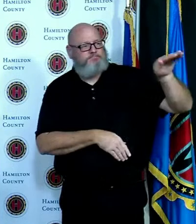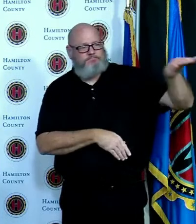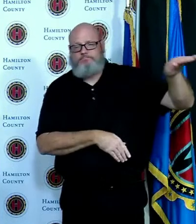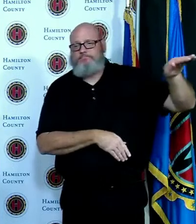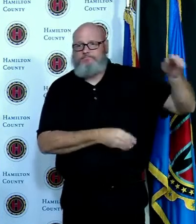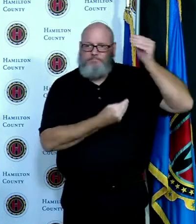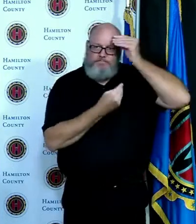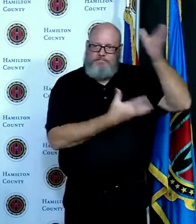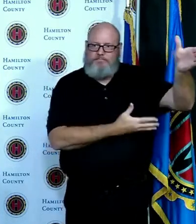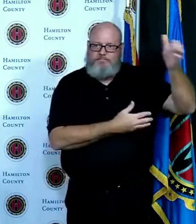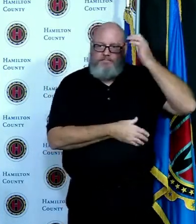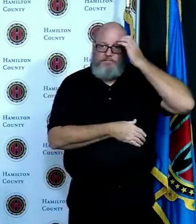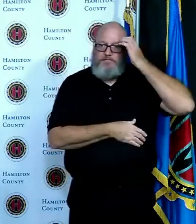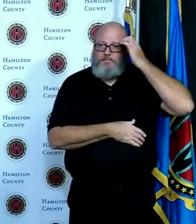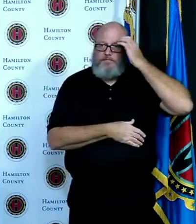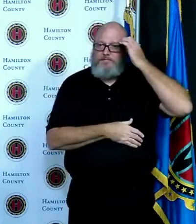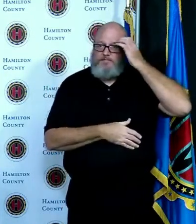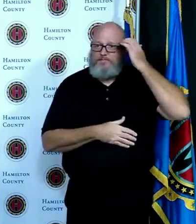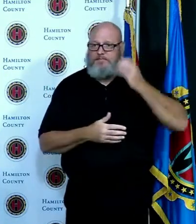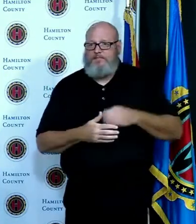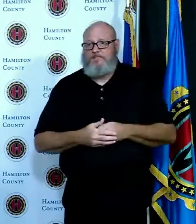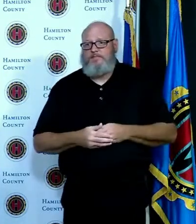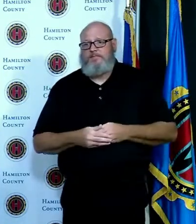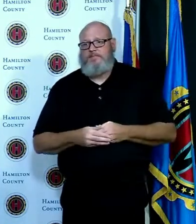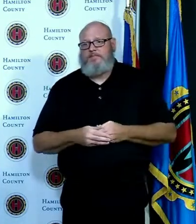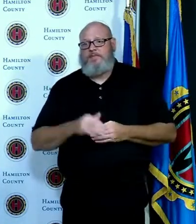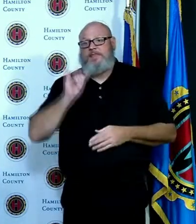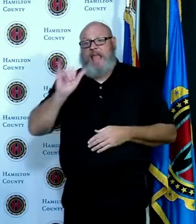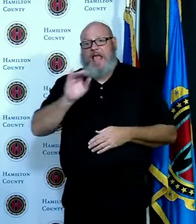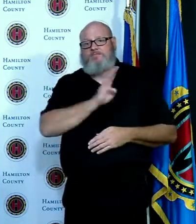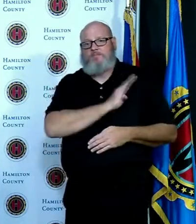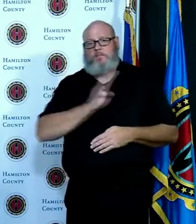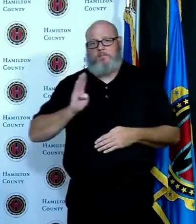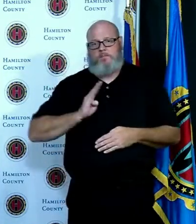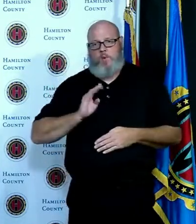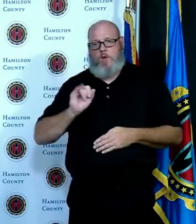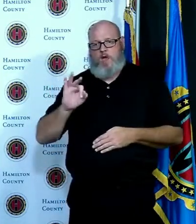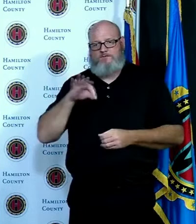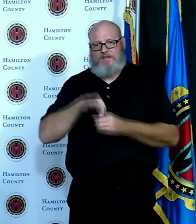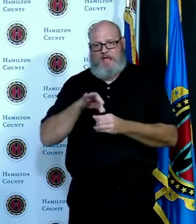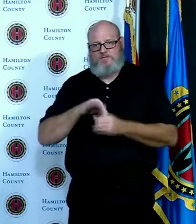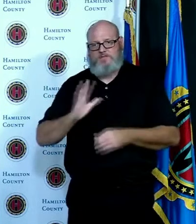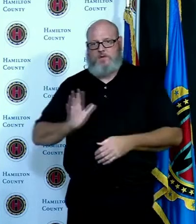to the actual election officials so that we can investigate and take the appropriate